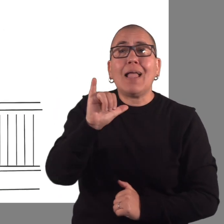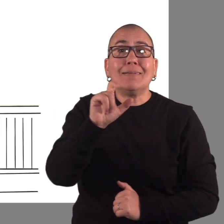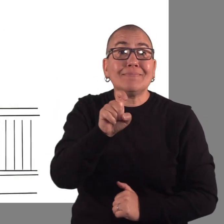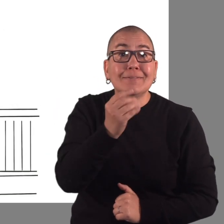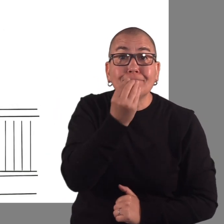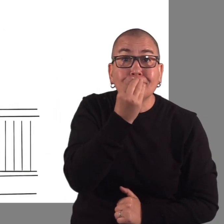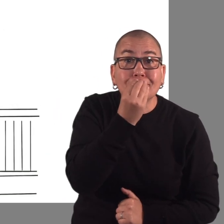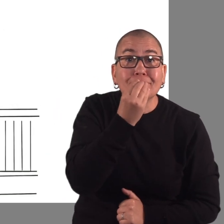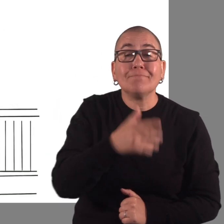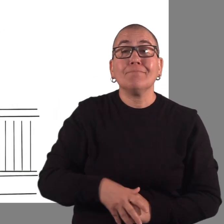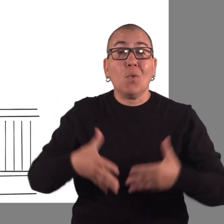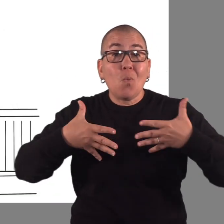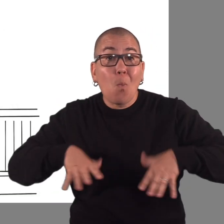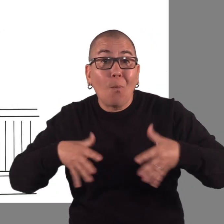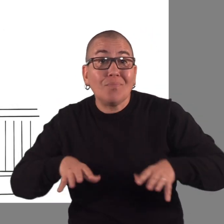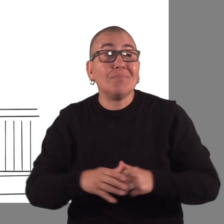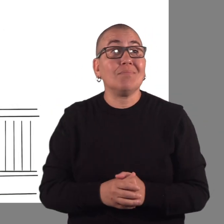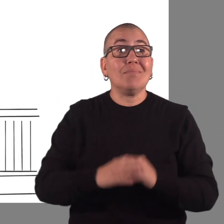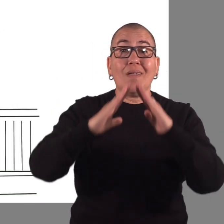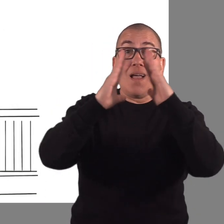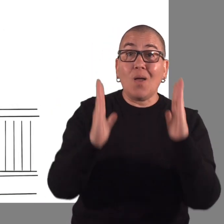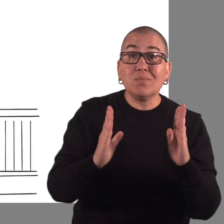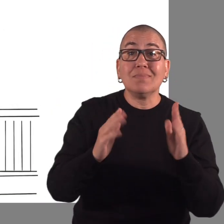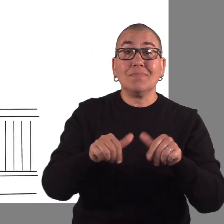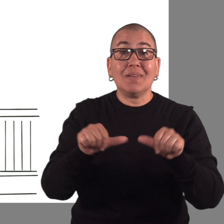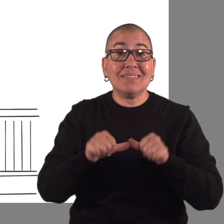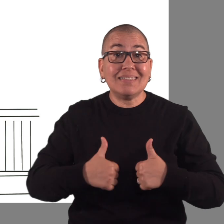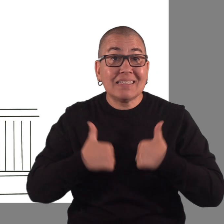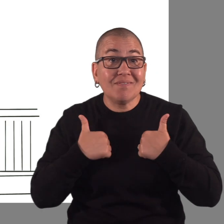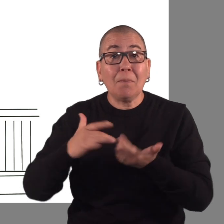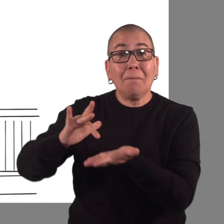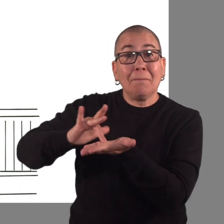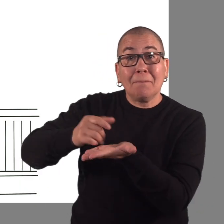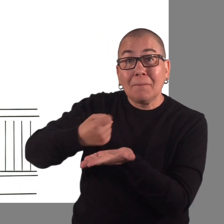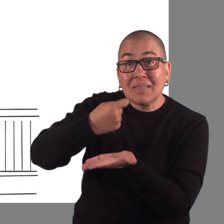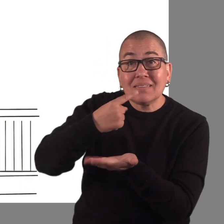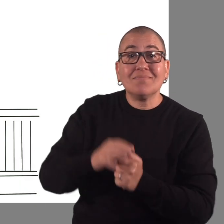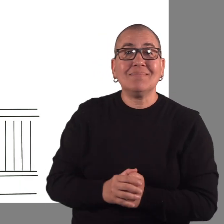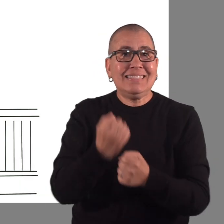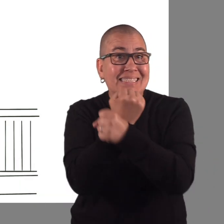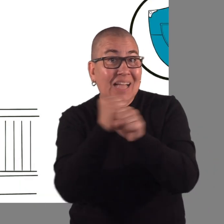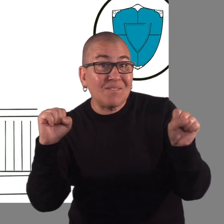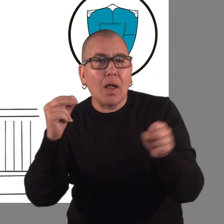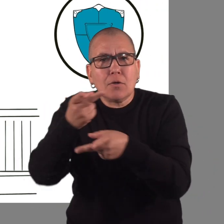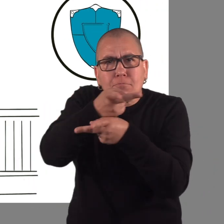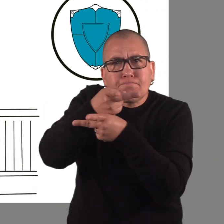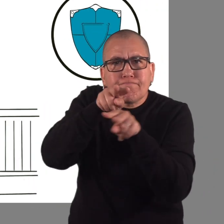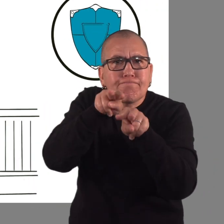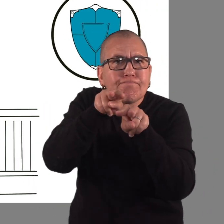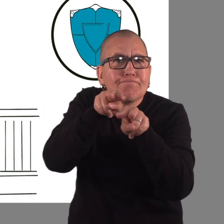food, clothing, housing, medical care, safety and supervision.